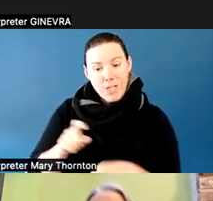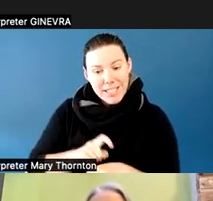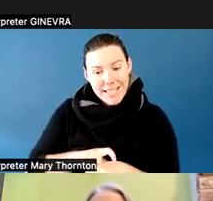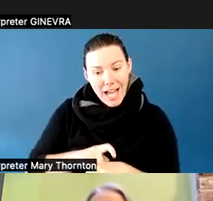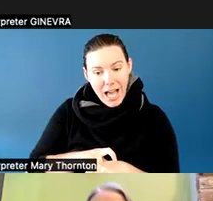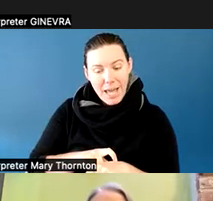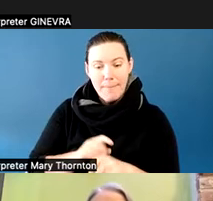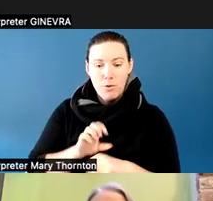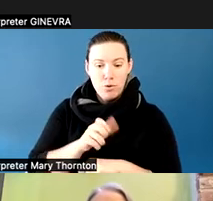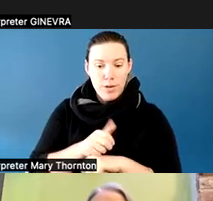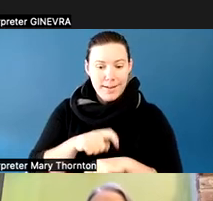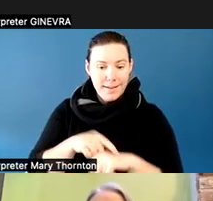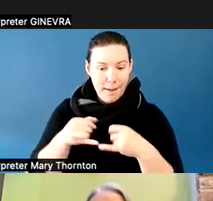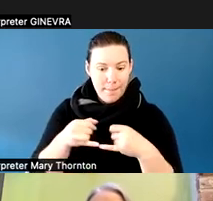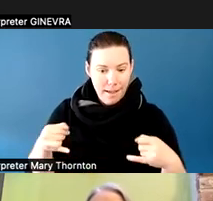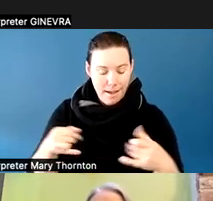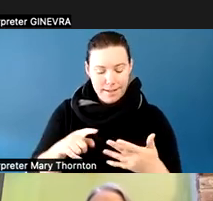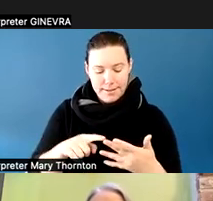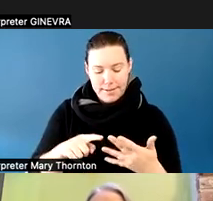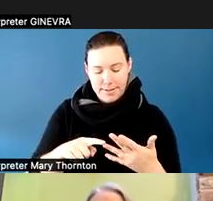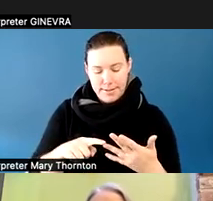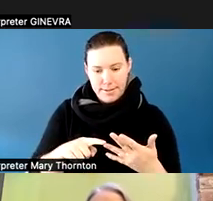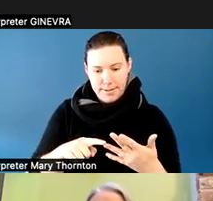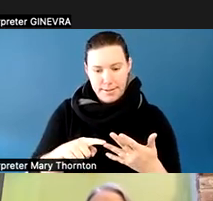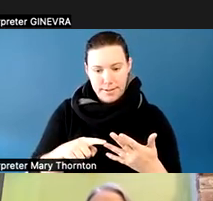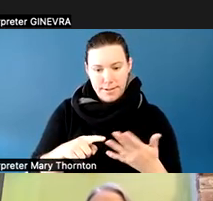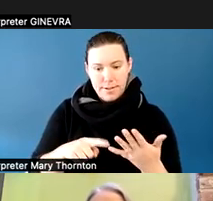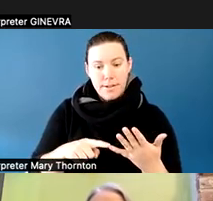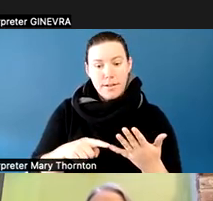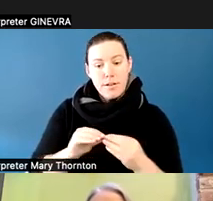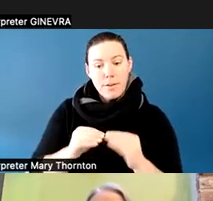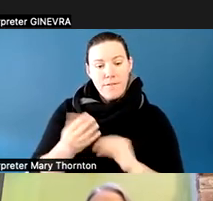and that kind of thing. Number five is building organizational charts